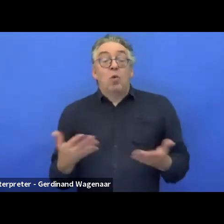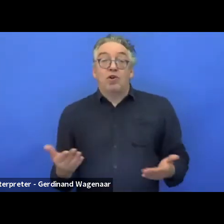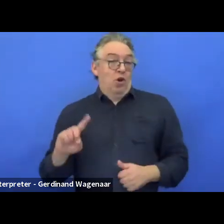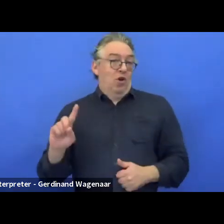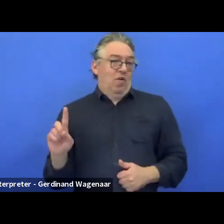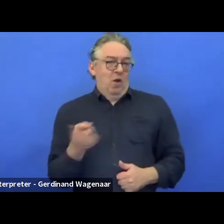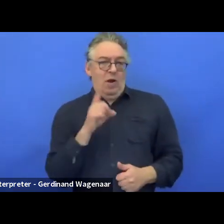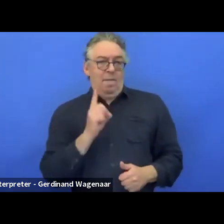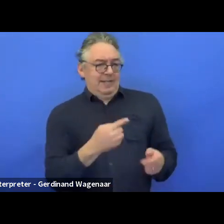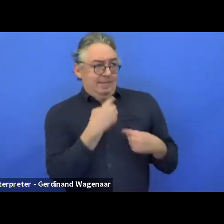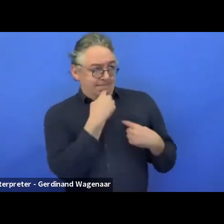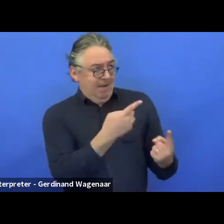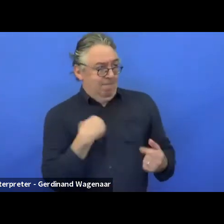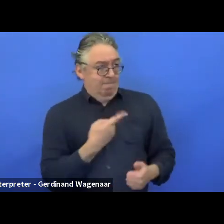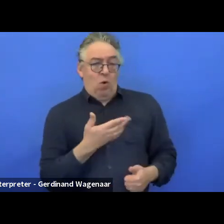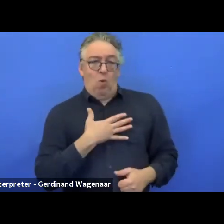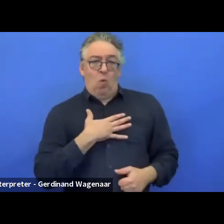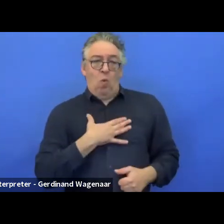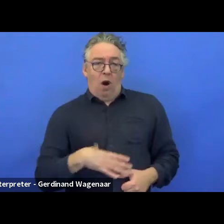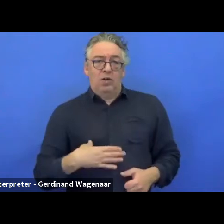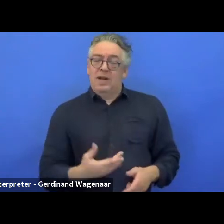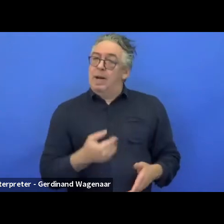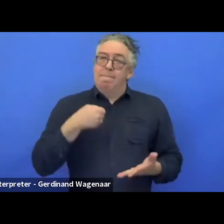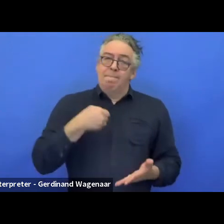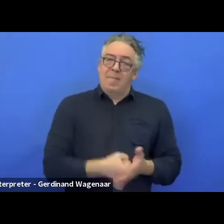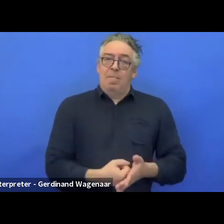This is something we did in a project we just submitted